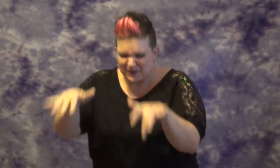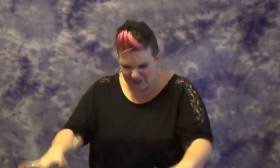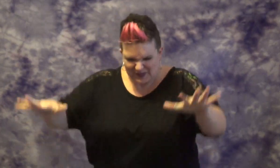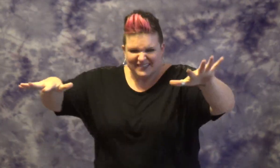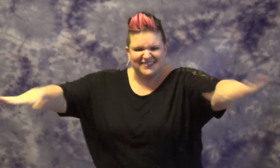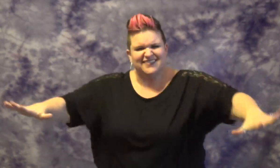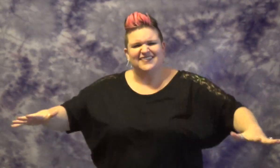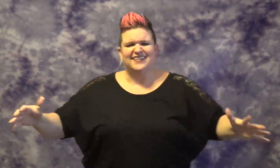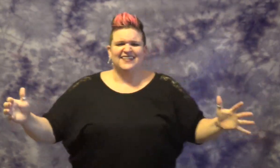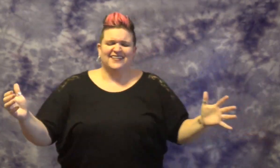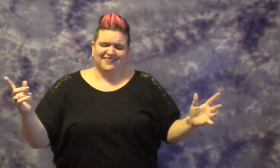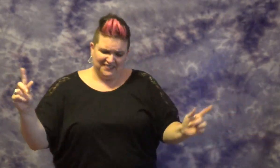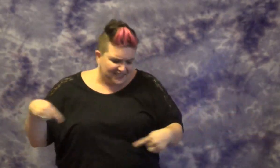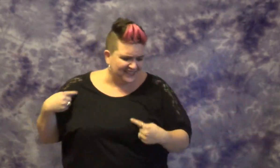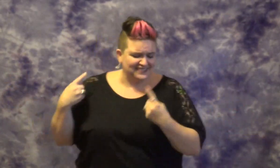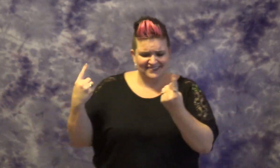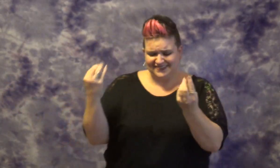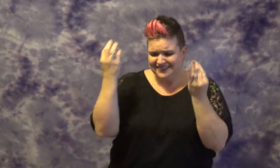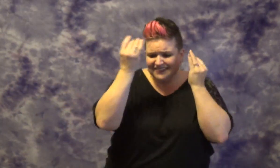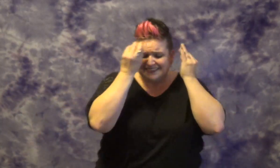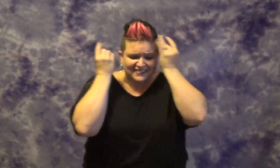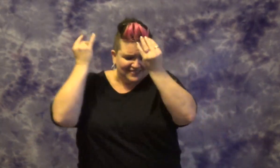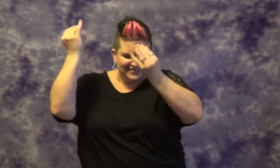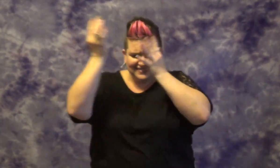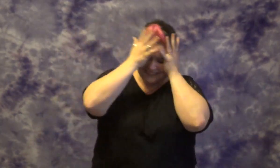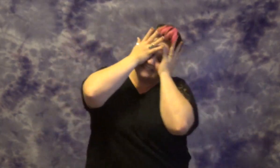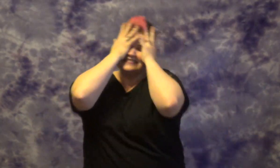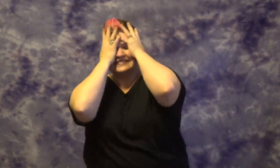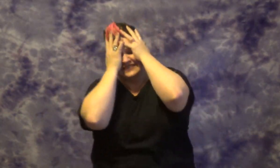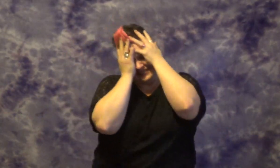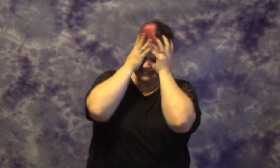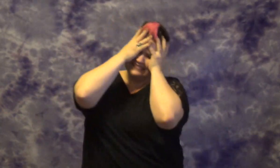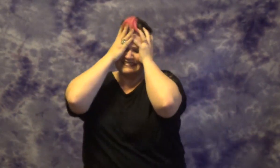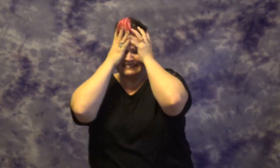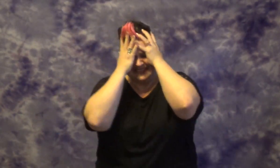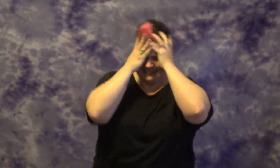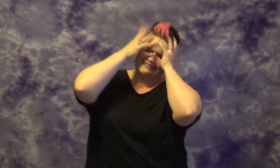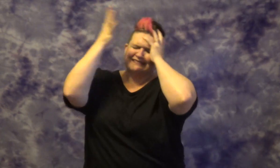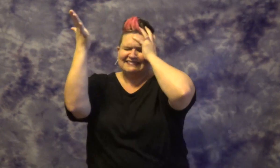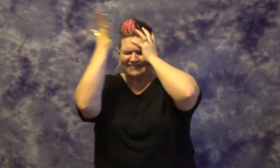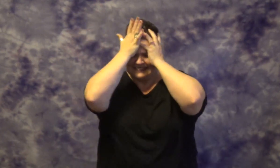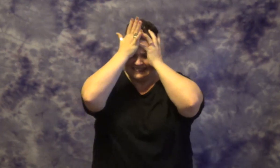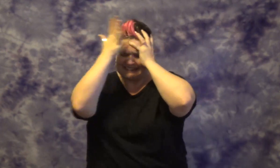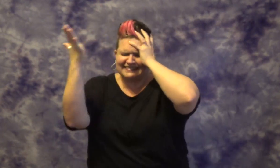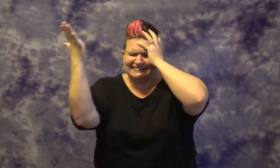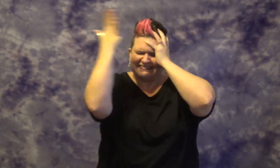SINCE THINKING MY HEAD HIT HIT